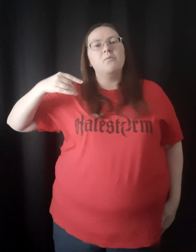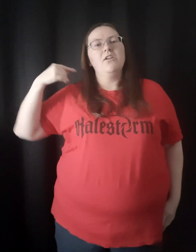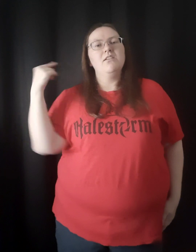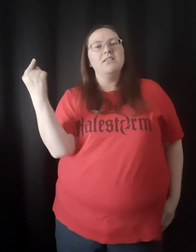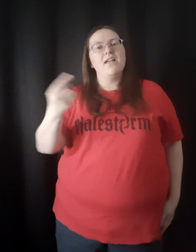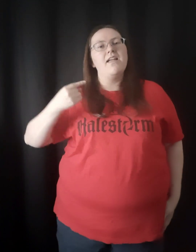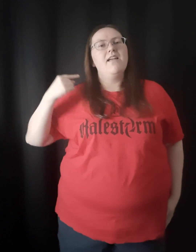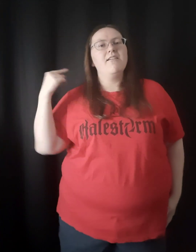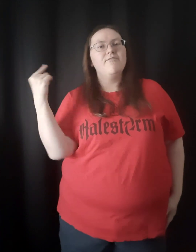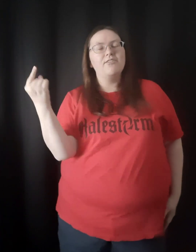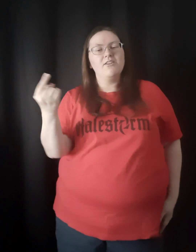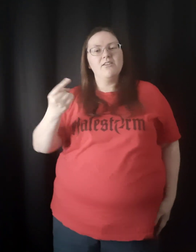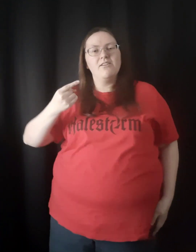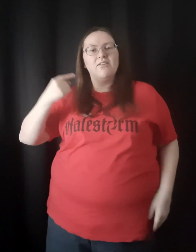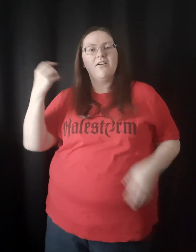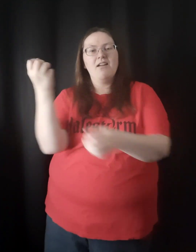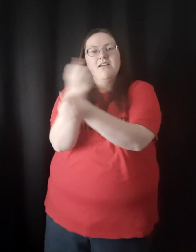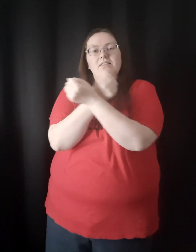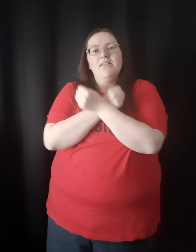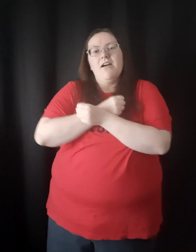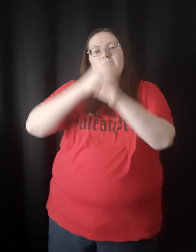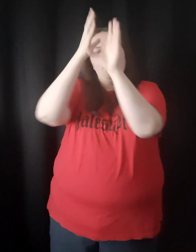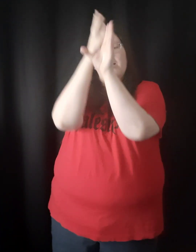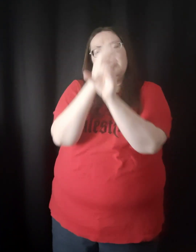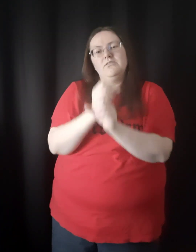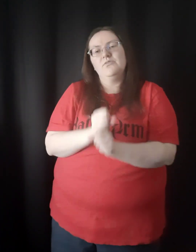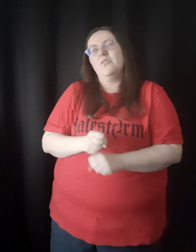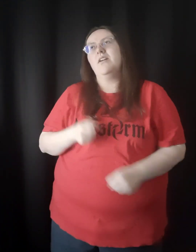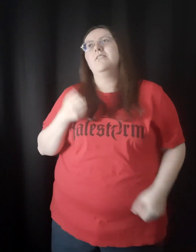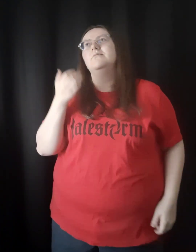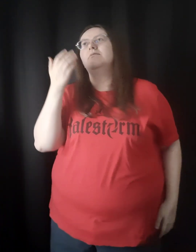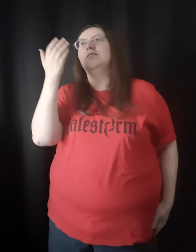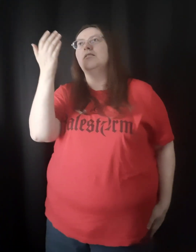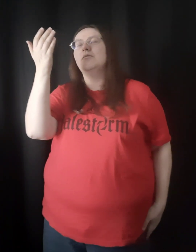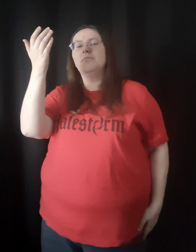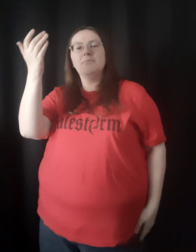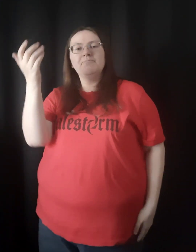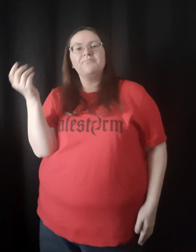I will ever love and trust Him